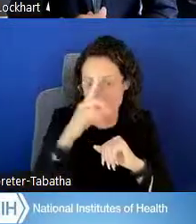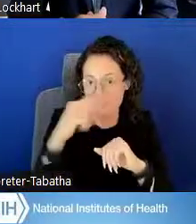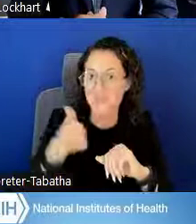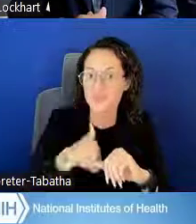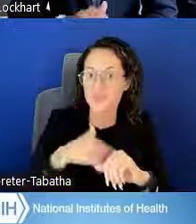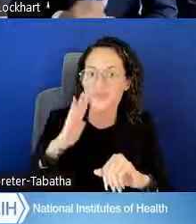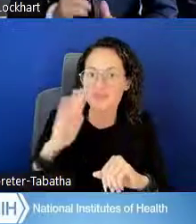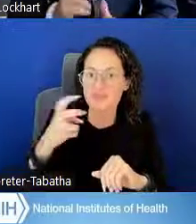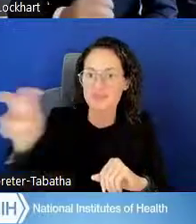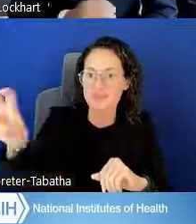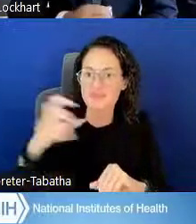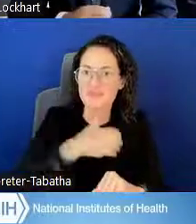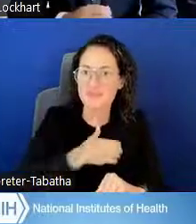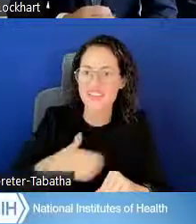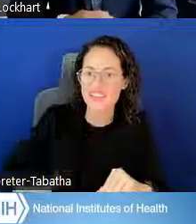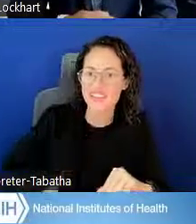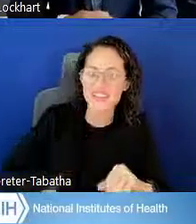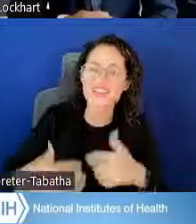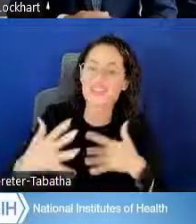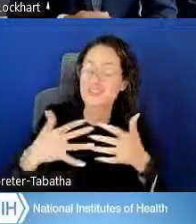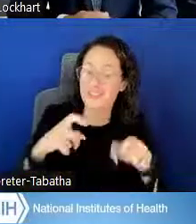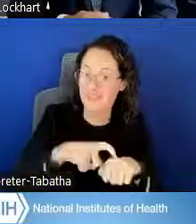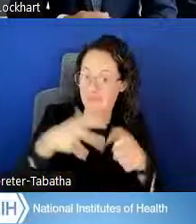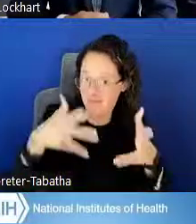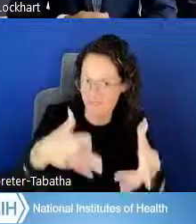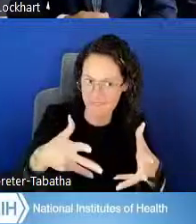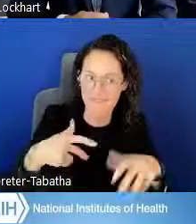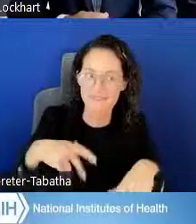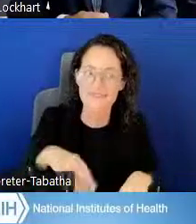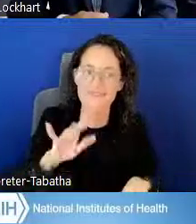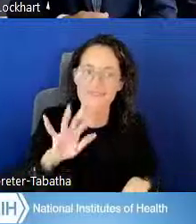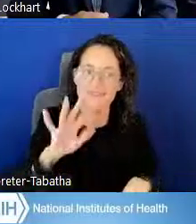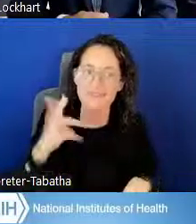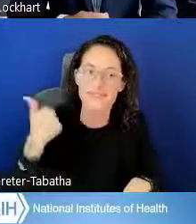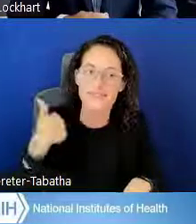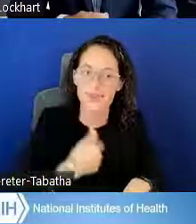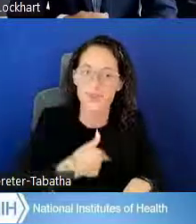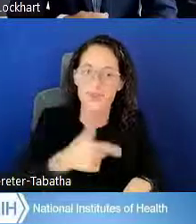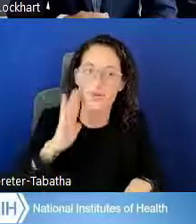but then whatever time we have left, we'll get you some more questions.